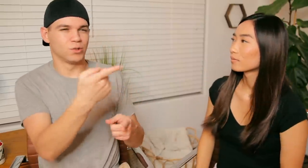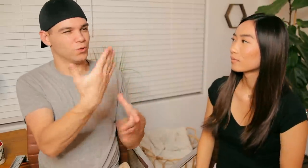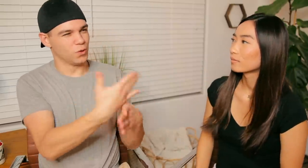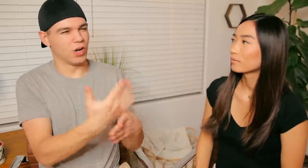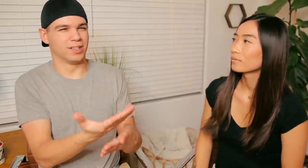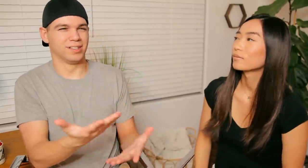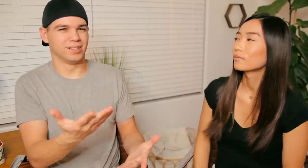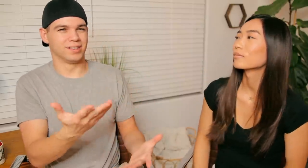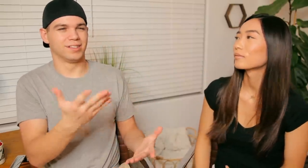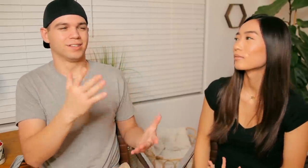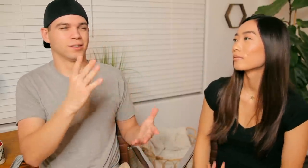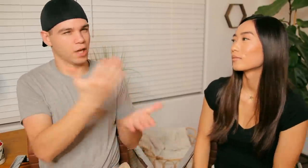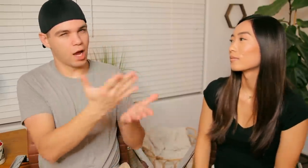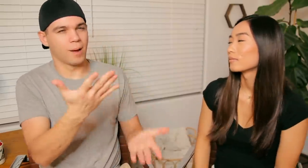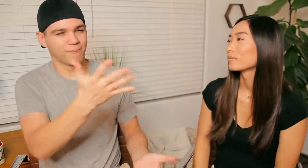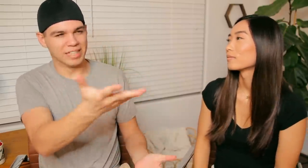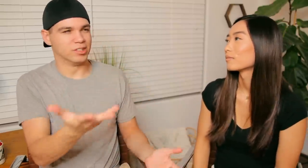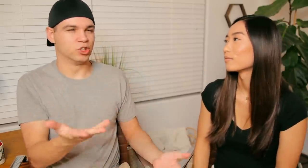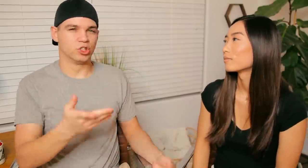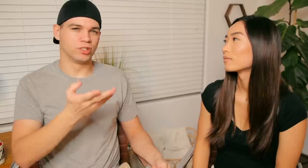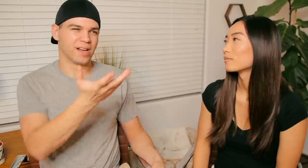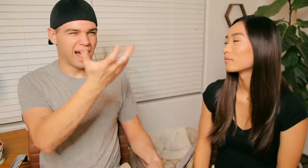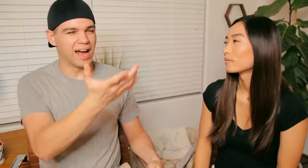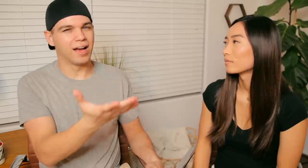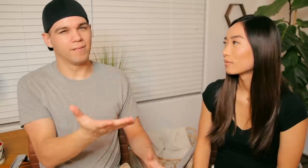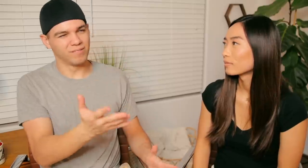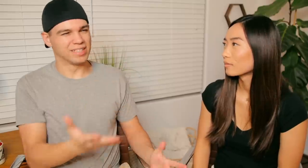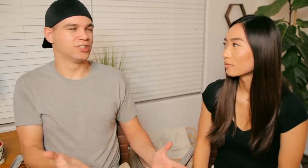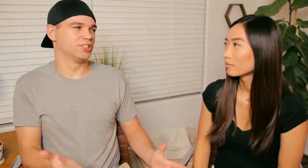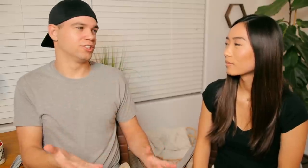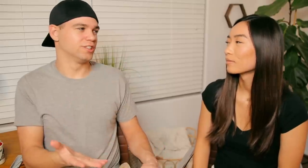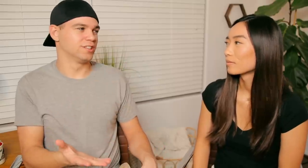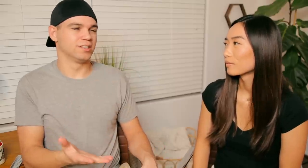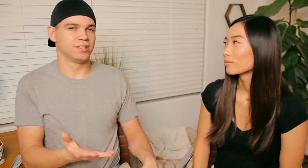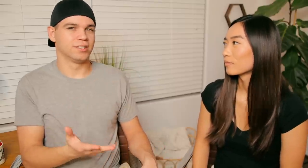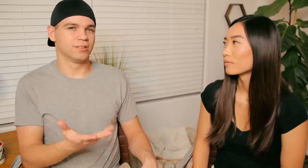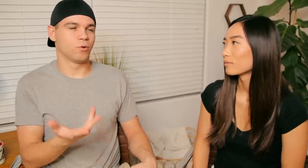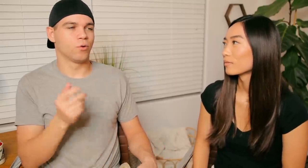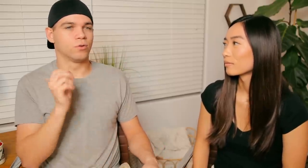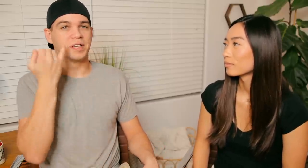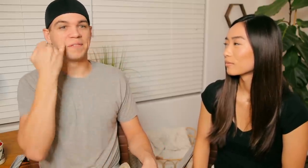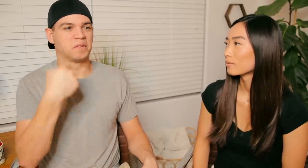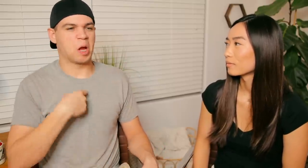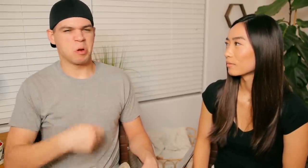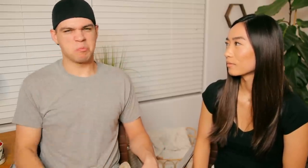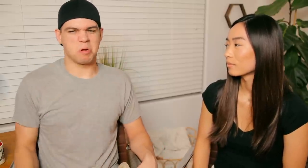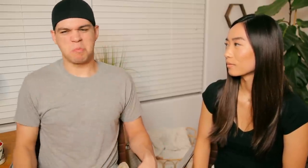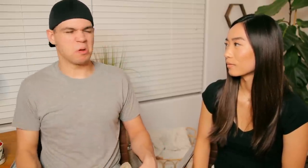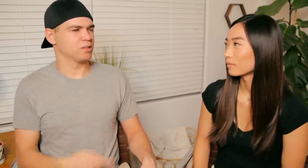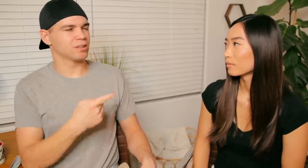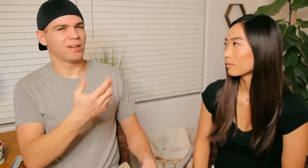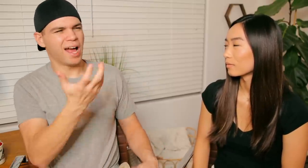"You're annoying" "Stop it. Finish!" "Yell Finished" So if I'm being annoying